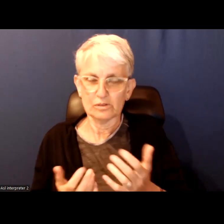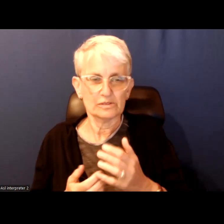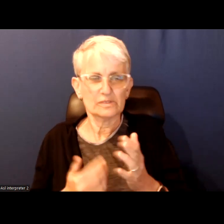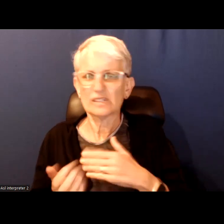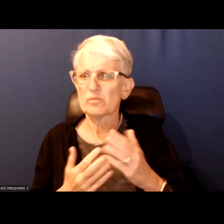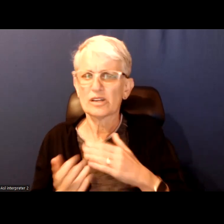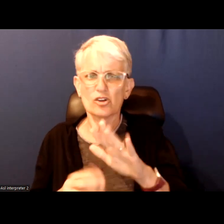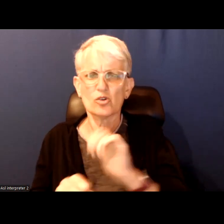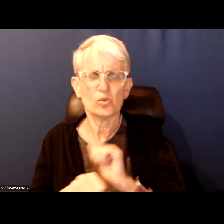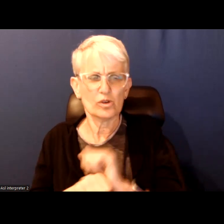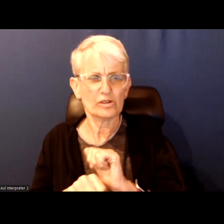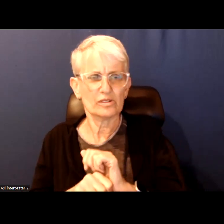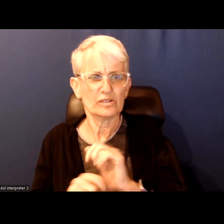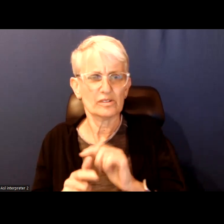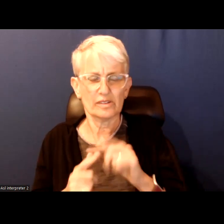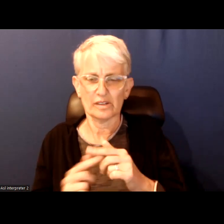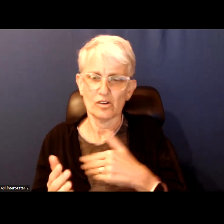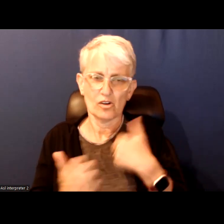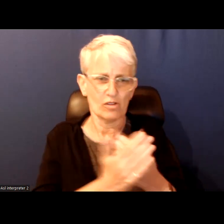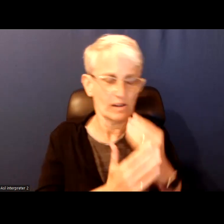you work in and then you come home and give a family to take care of.